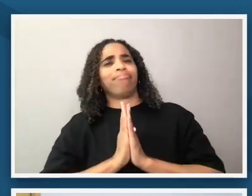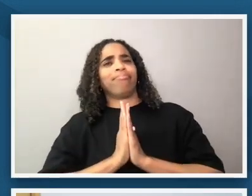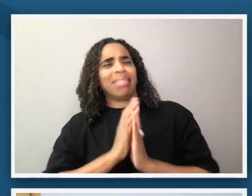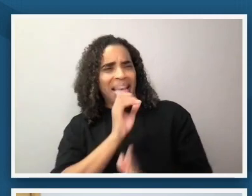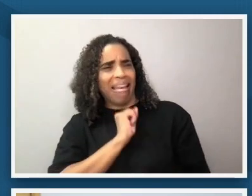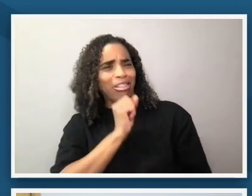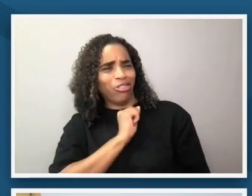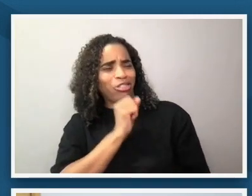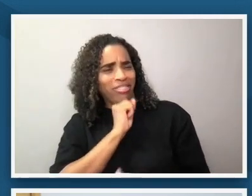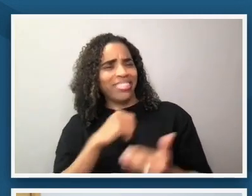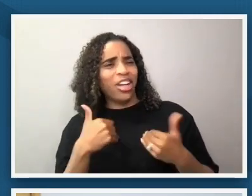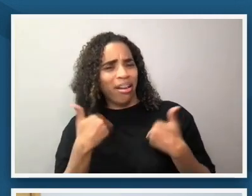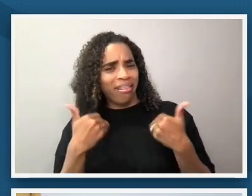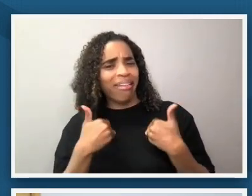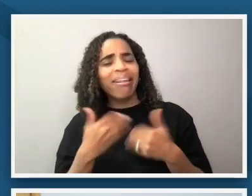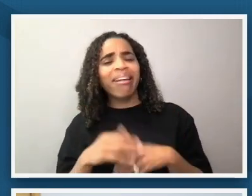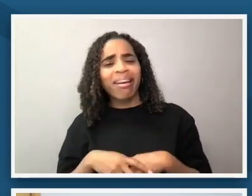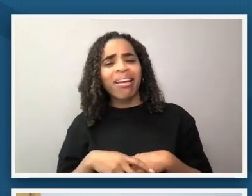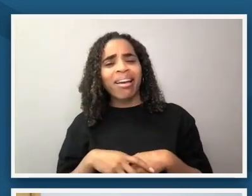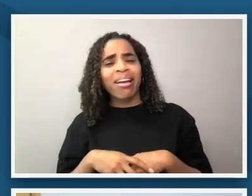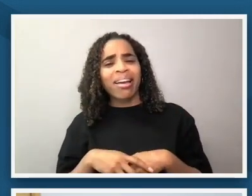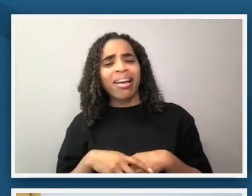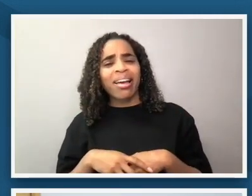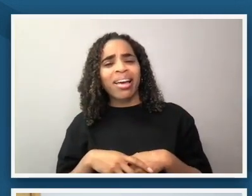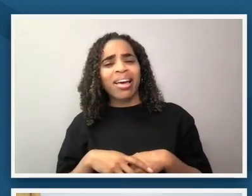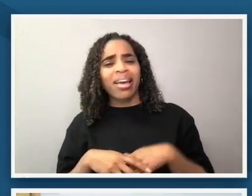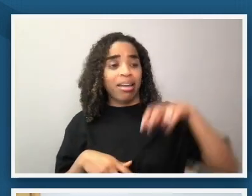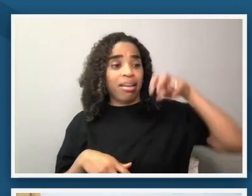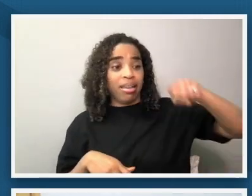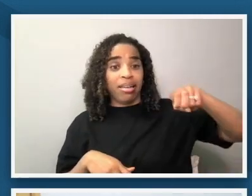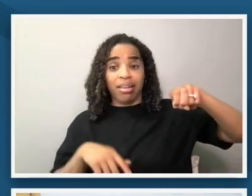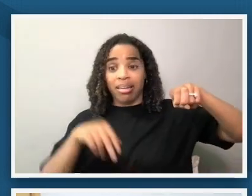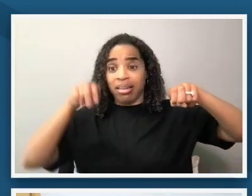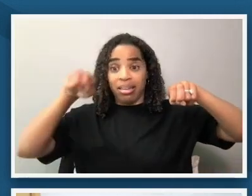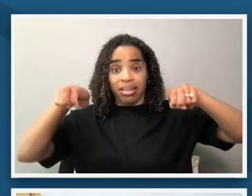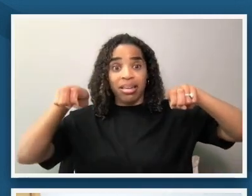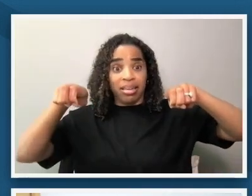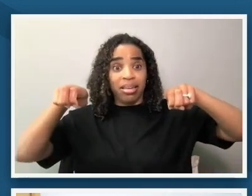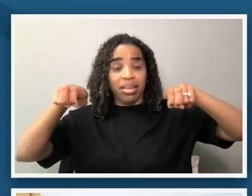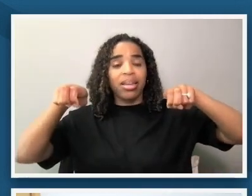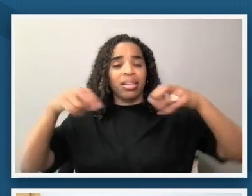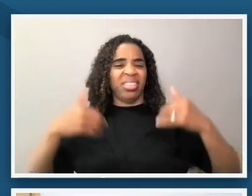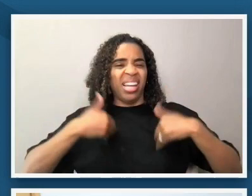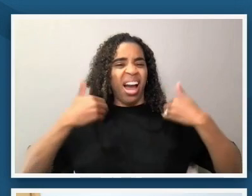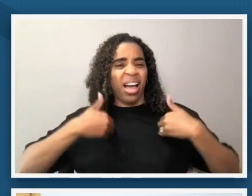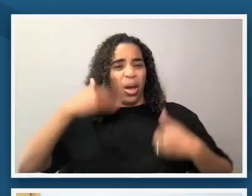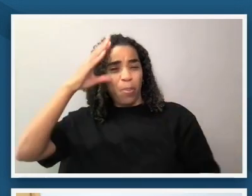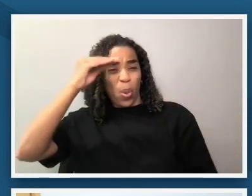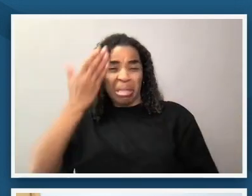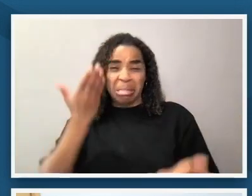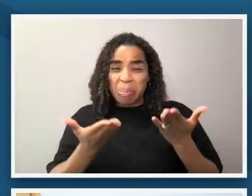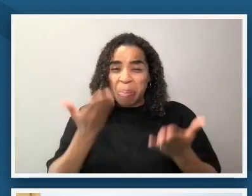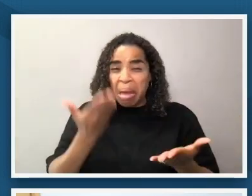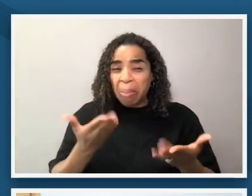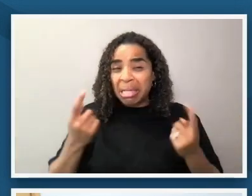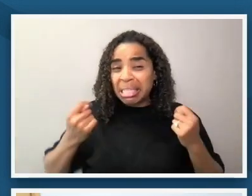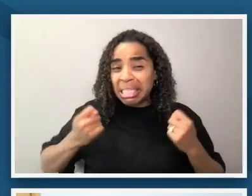maybe the the two on the end the two the two young men on the end are maybe